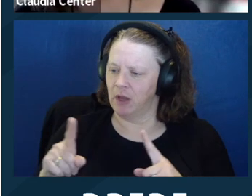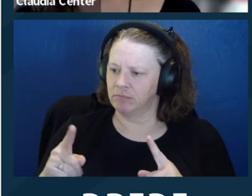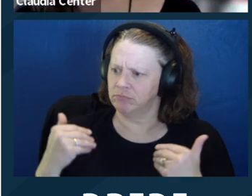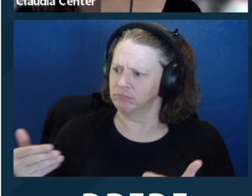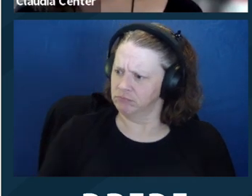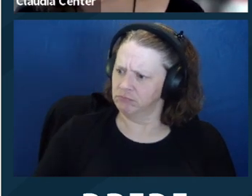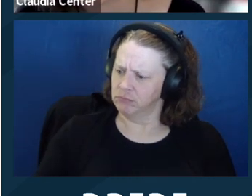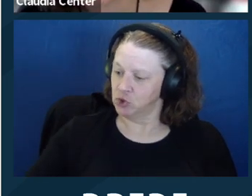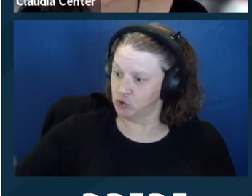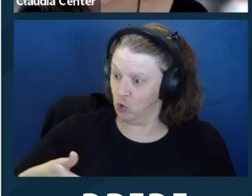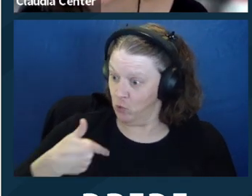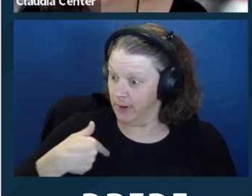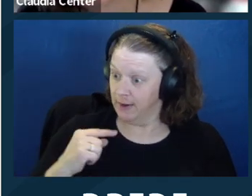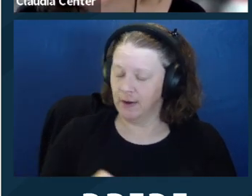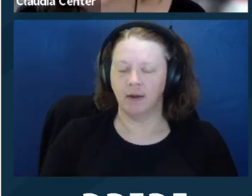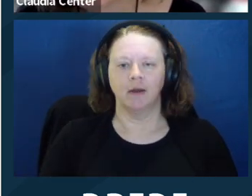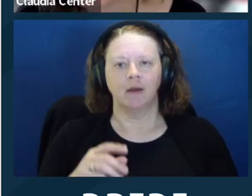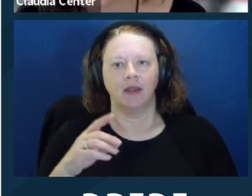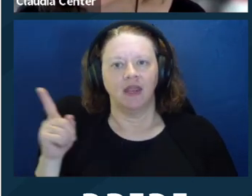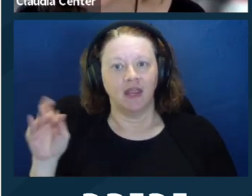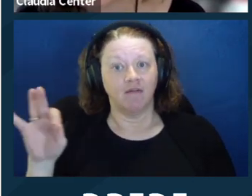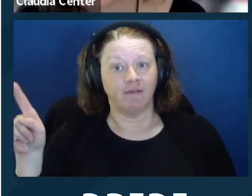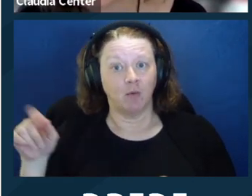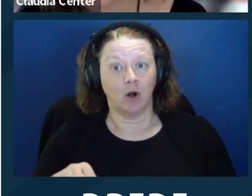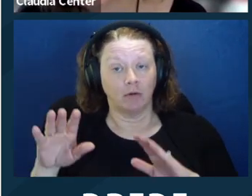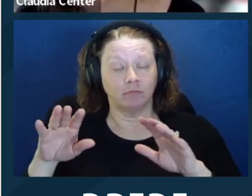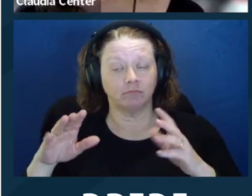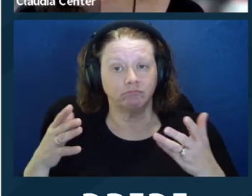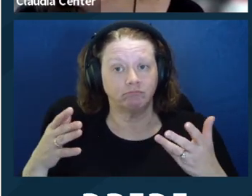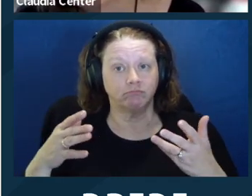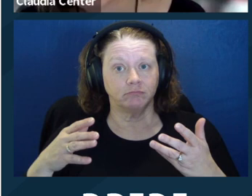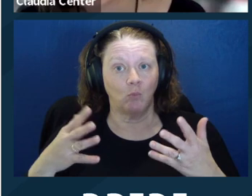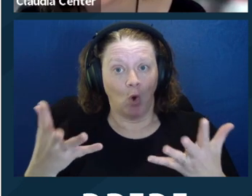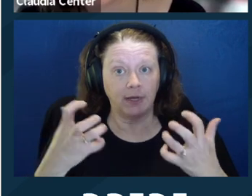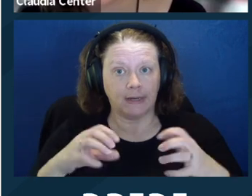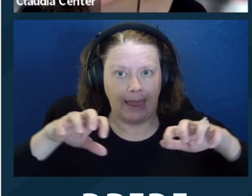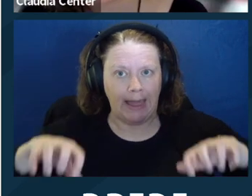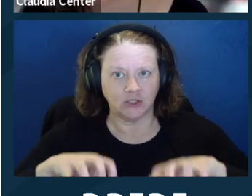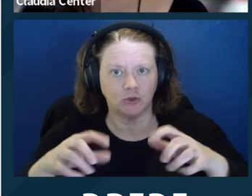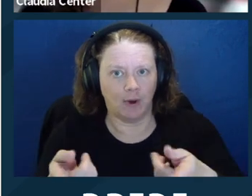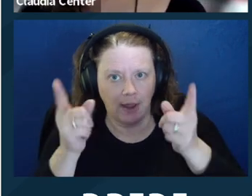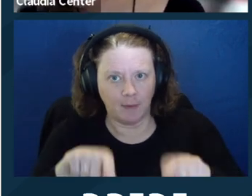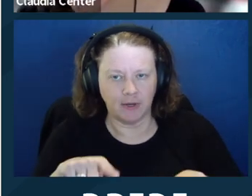attorney first. I don't know if there are other documents I'd want the person to sign. Ayesha, do you have any thoughts on that?